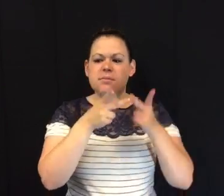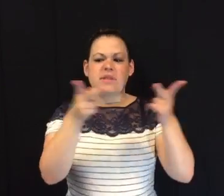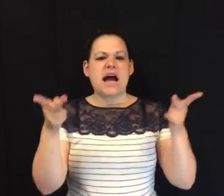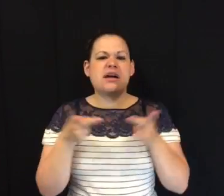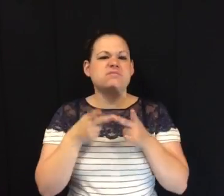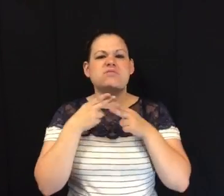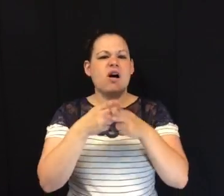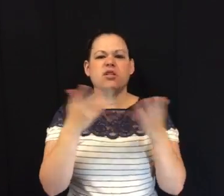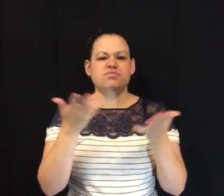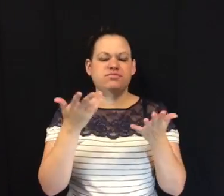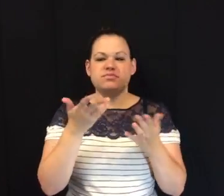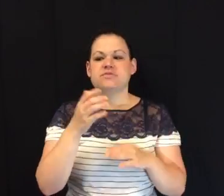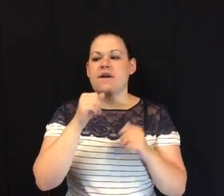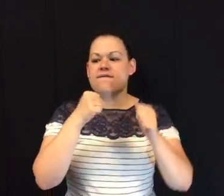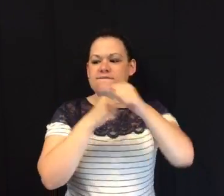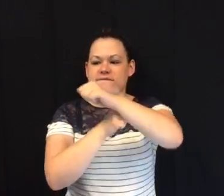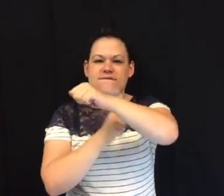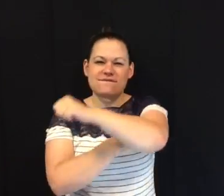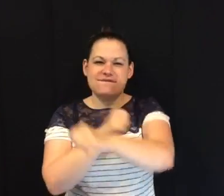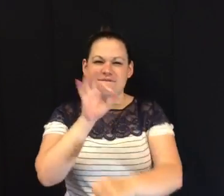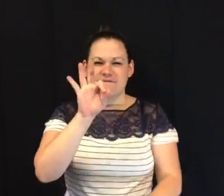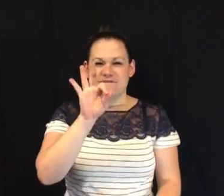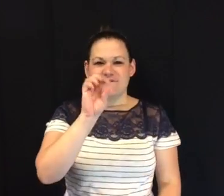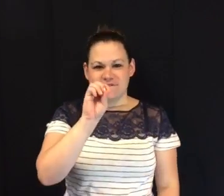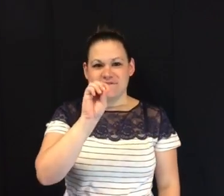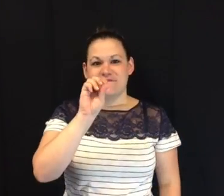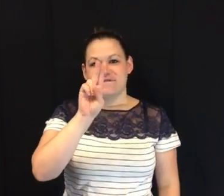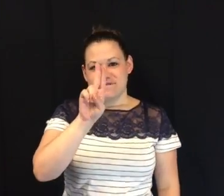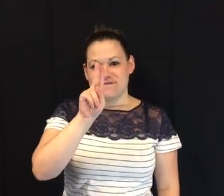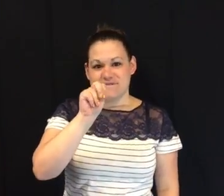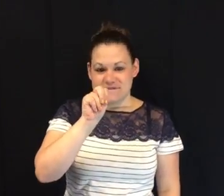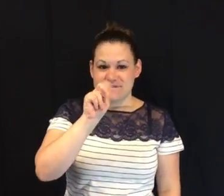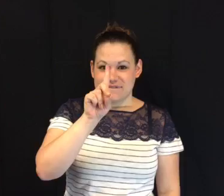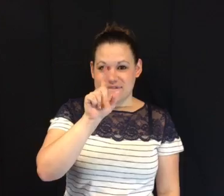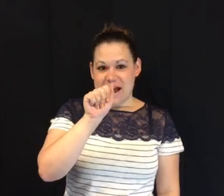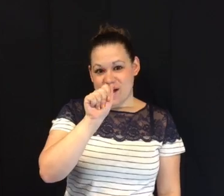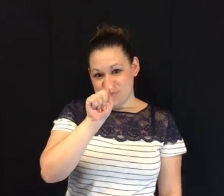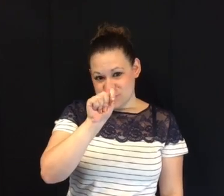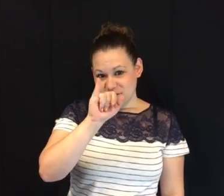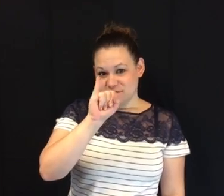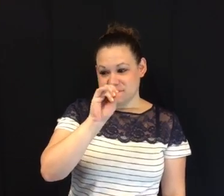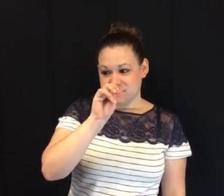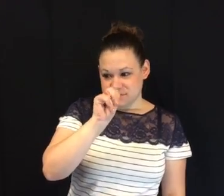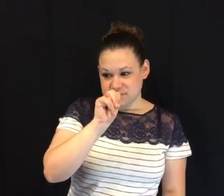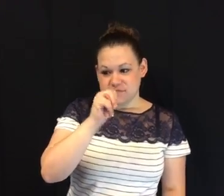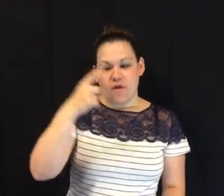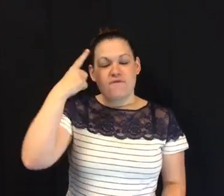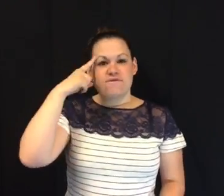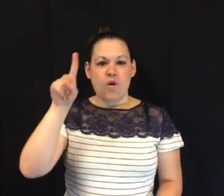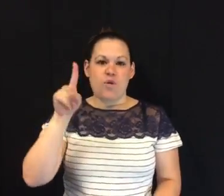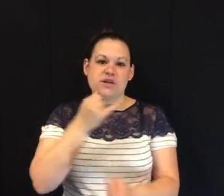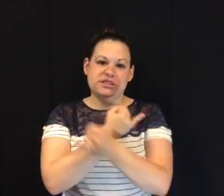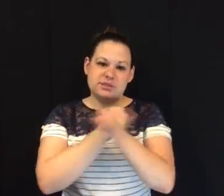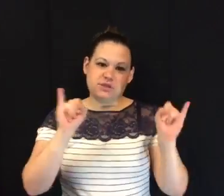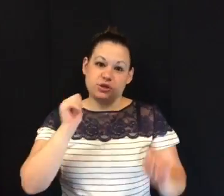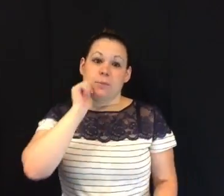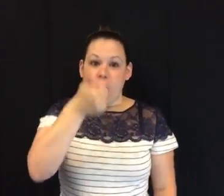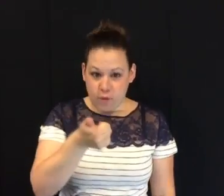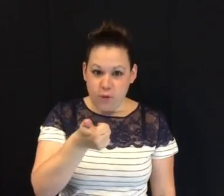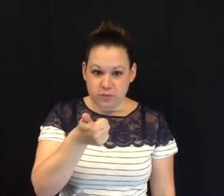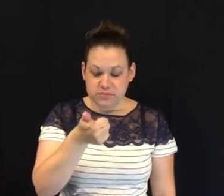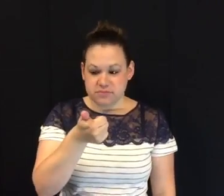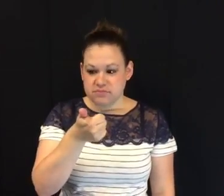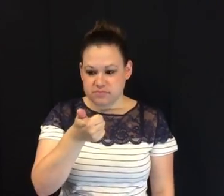at the Foundation for an Independent Tomorrow